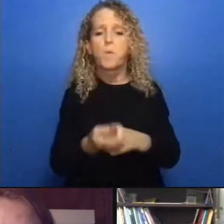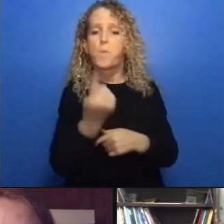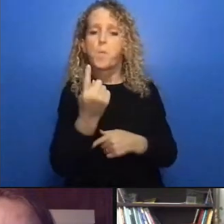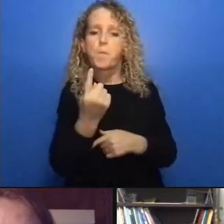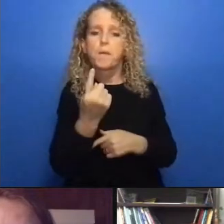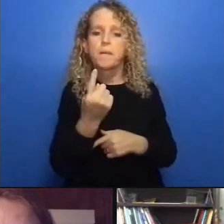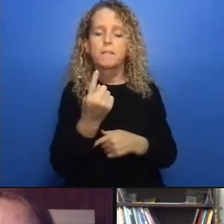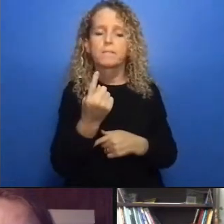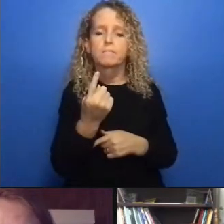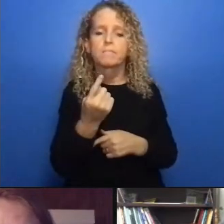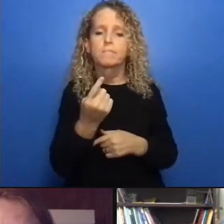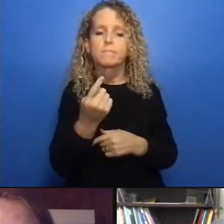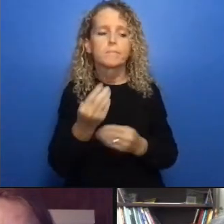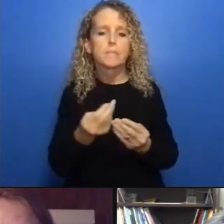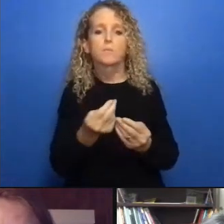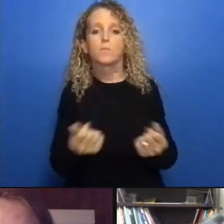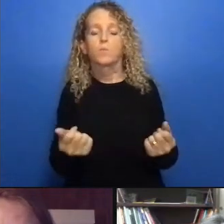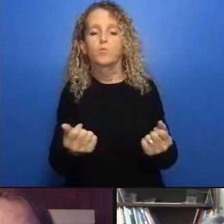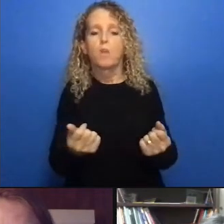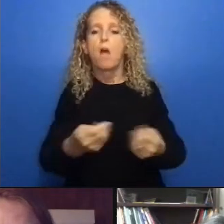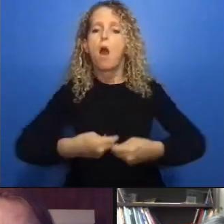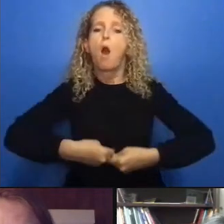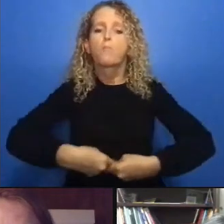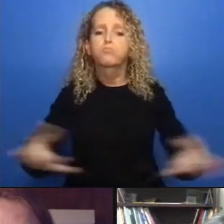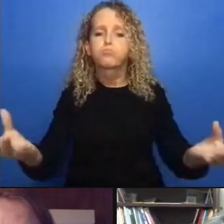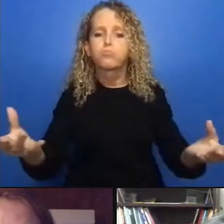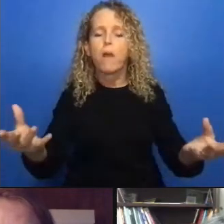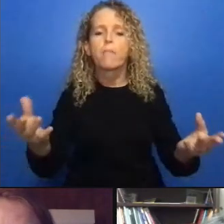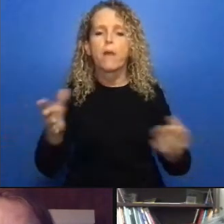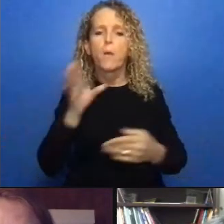just pick up from the policing because the next point for us to think about and then i'd